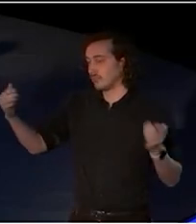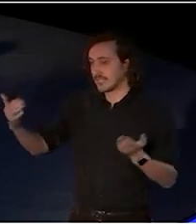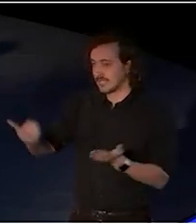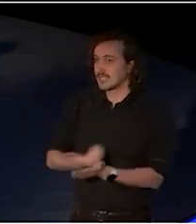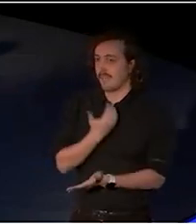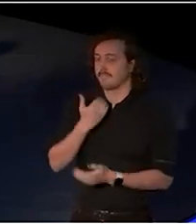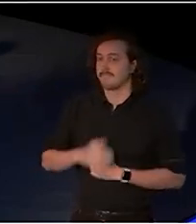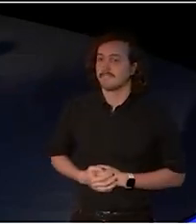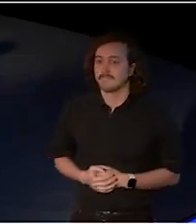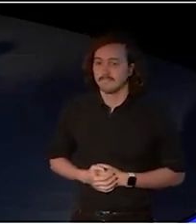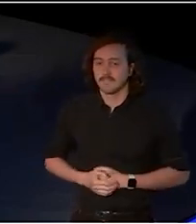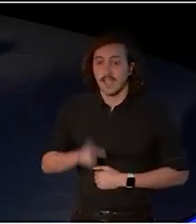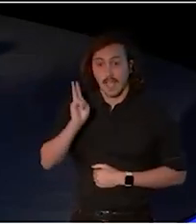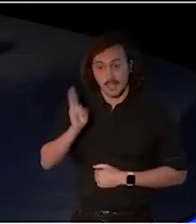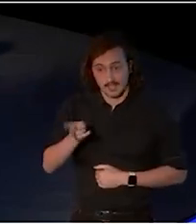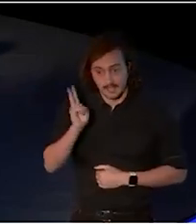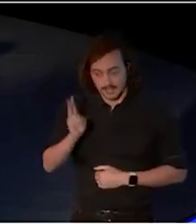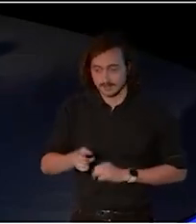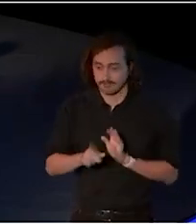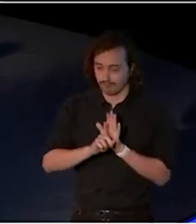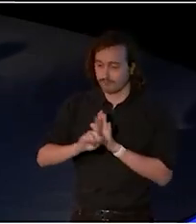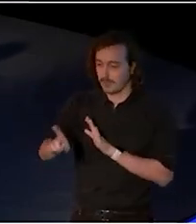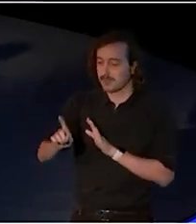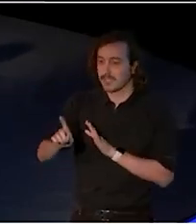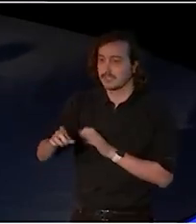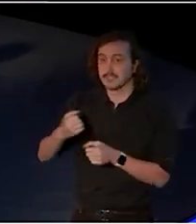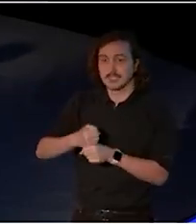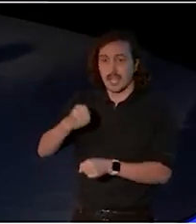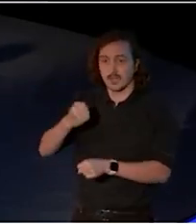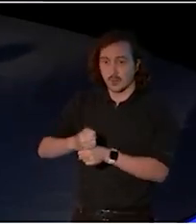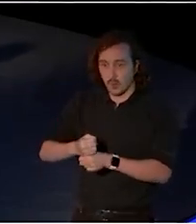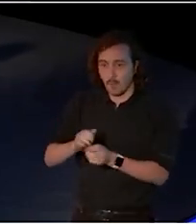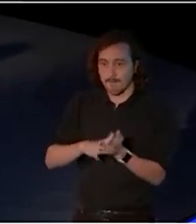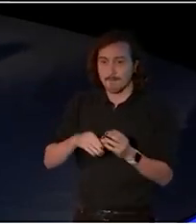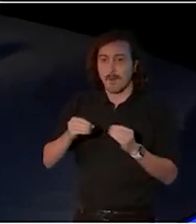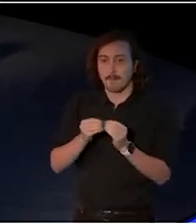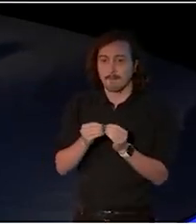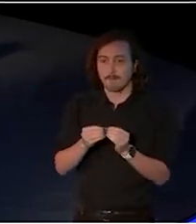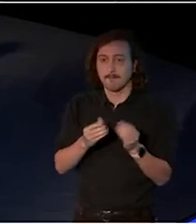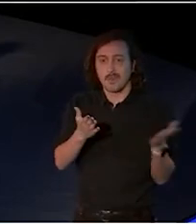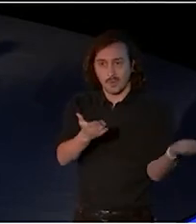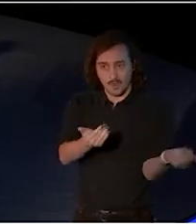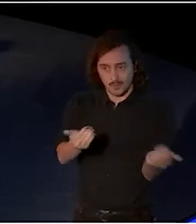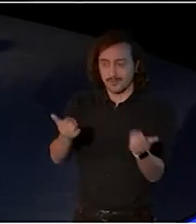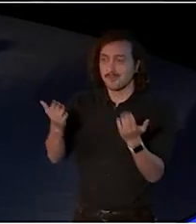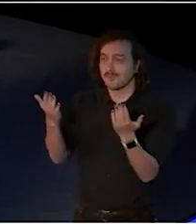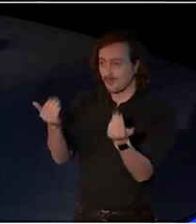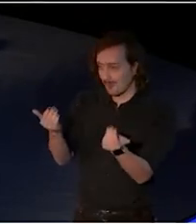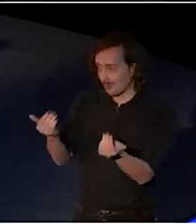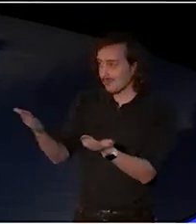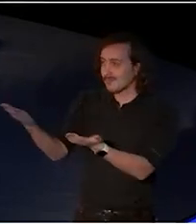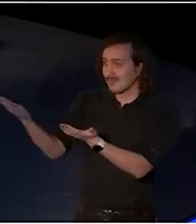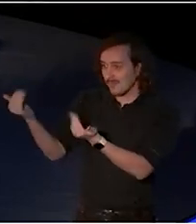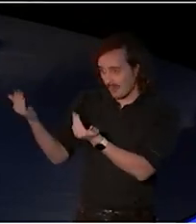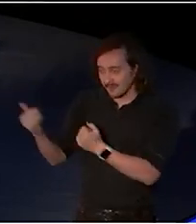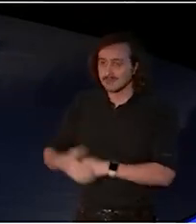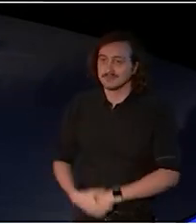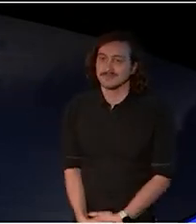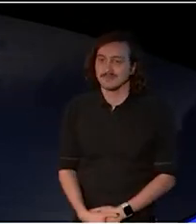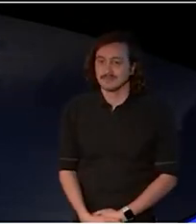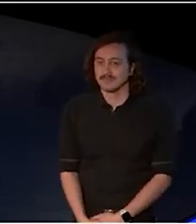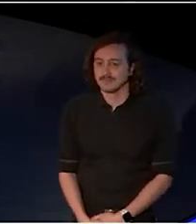So once again, on behalf of the Gadigal mob, welcome, welcome, welcome.